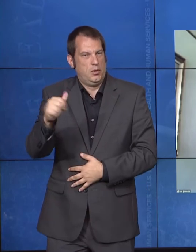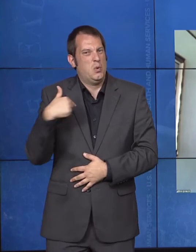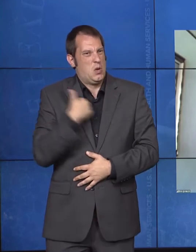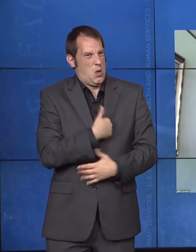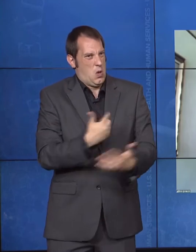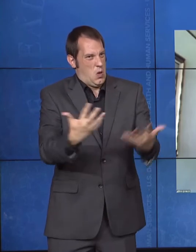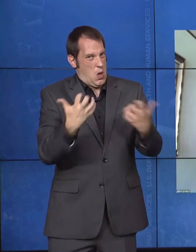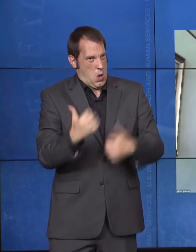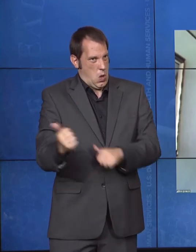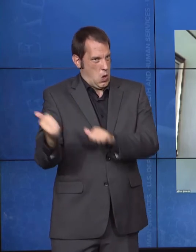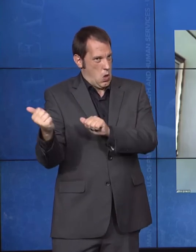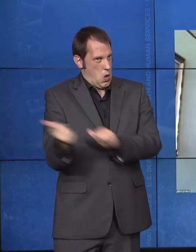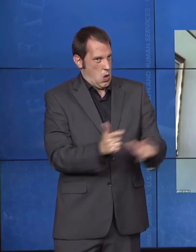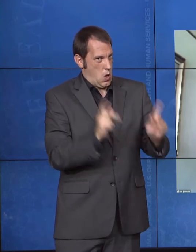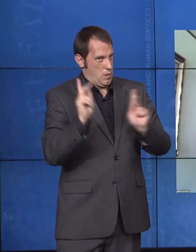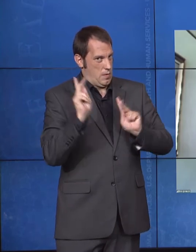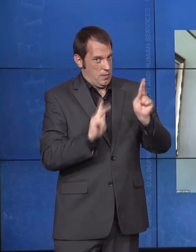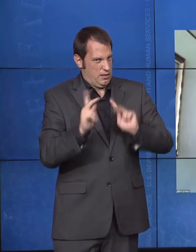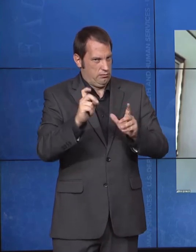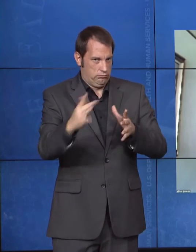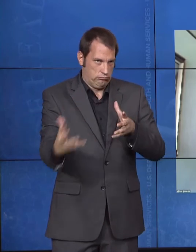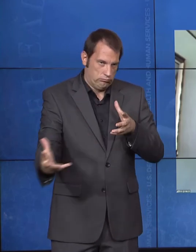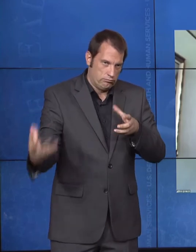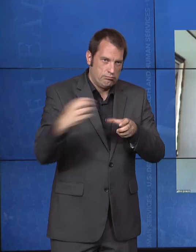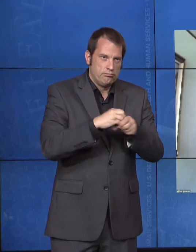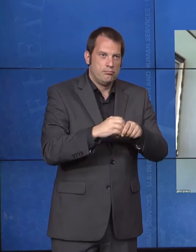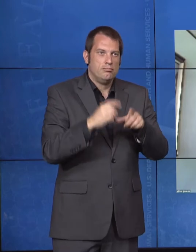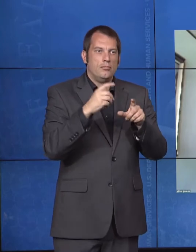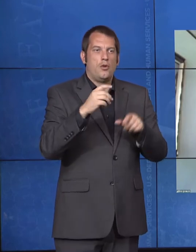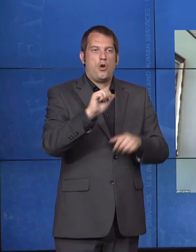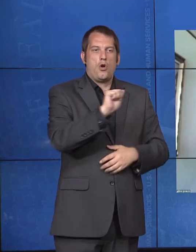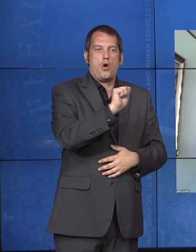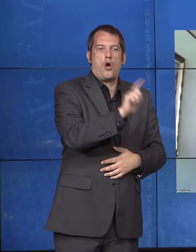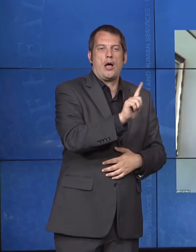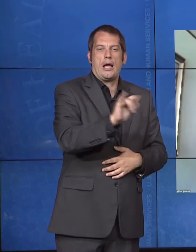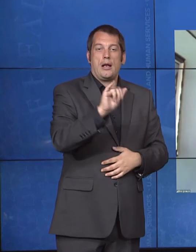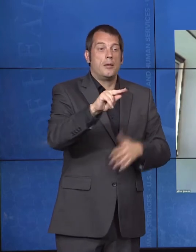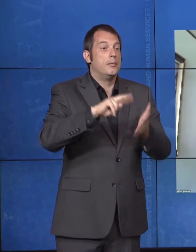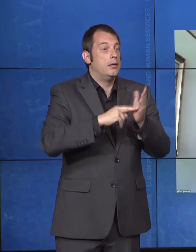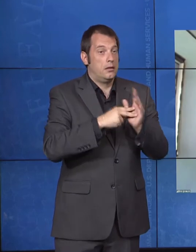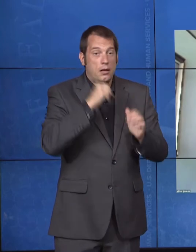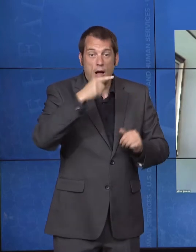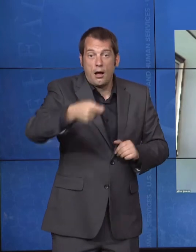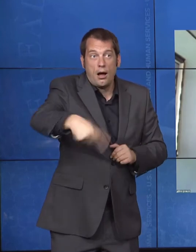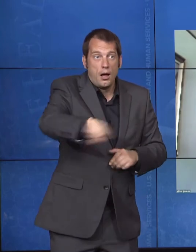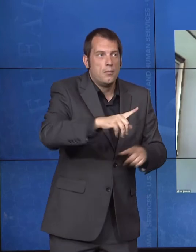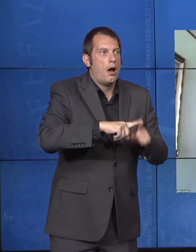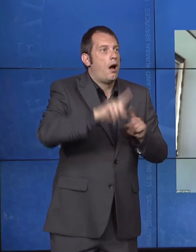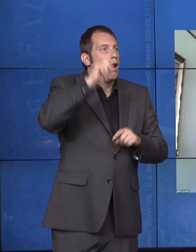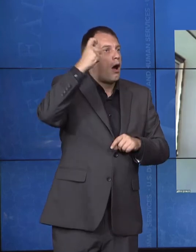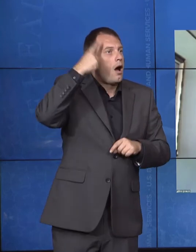our county child welfare managers, state managers, politicians, faith-based groups, nonprofits